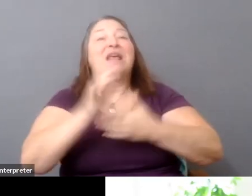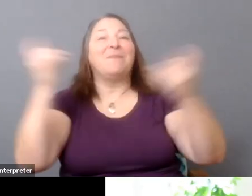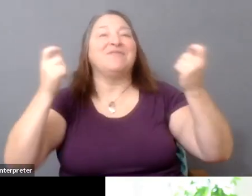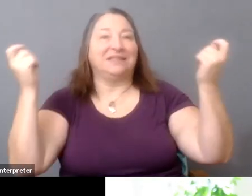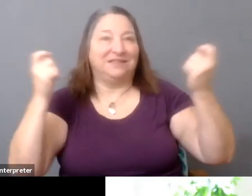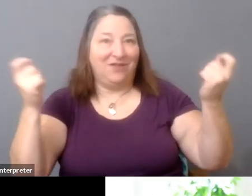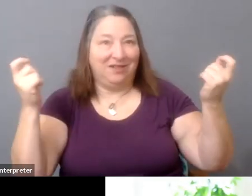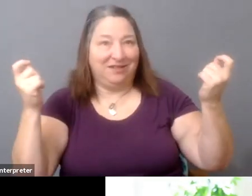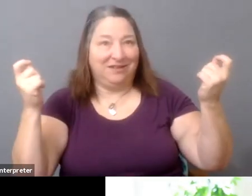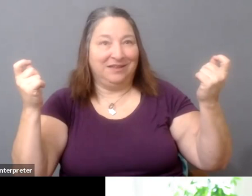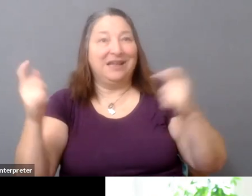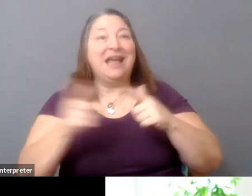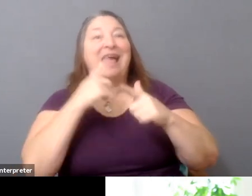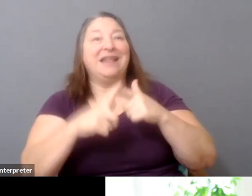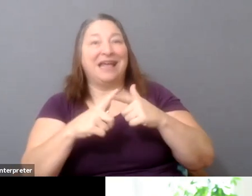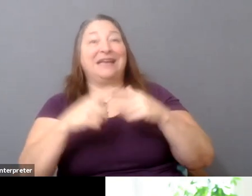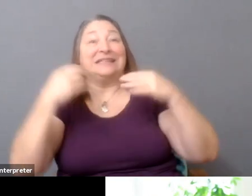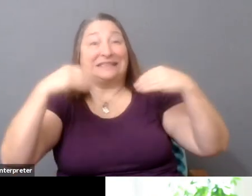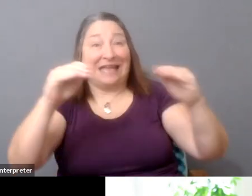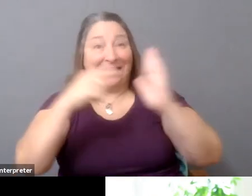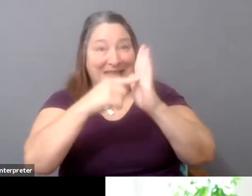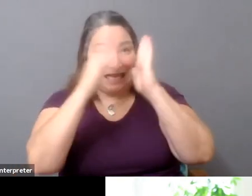and goes through sales agents, you know,